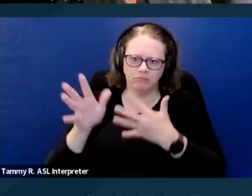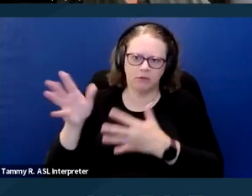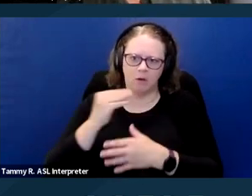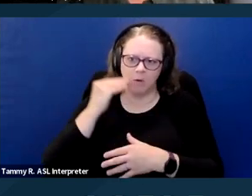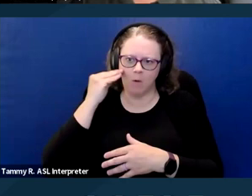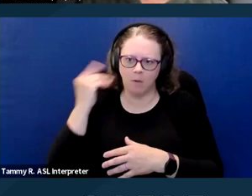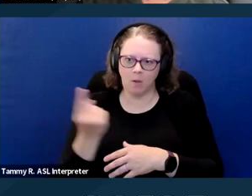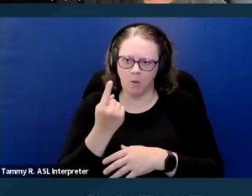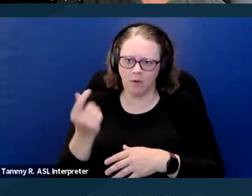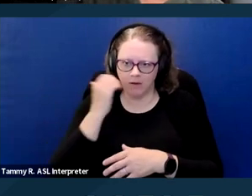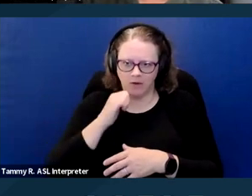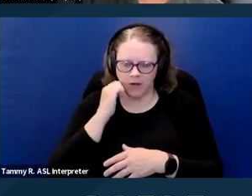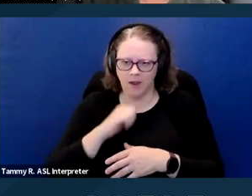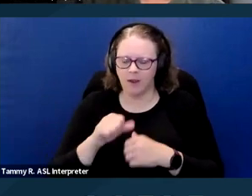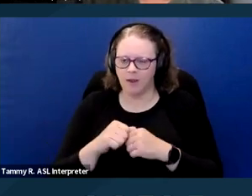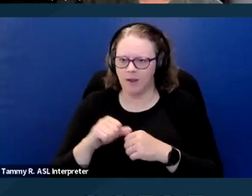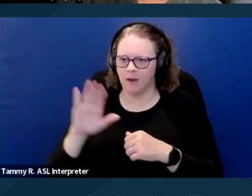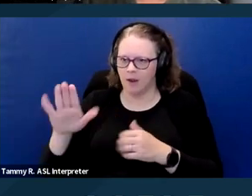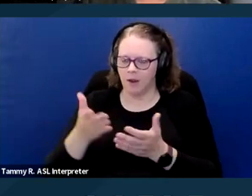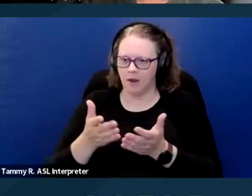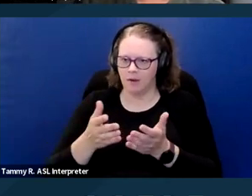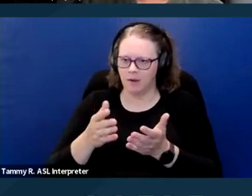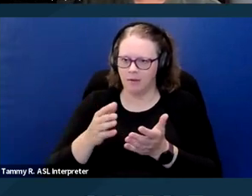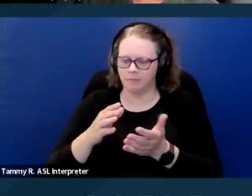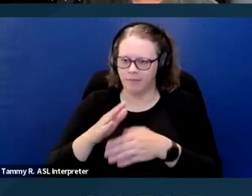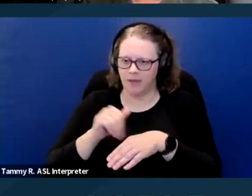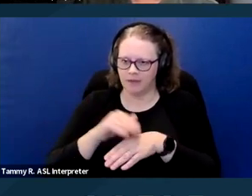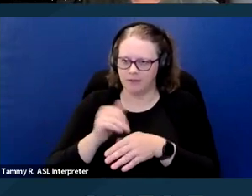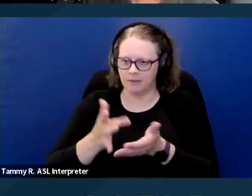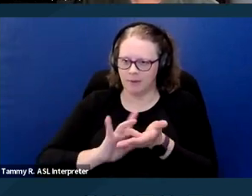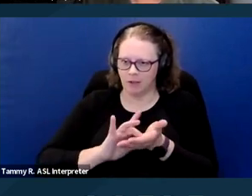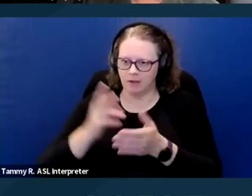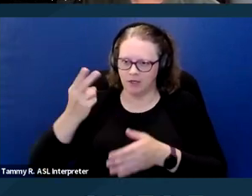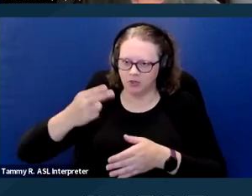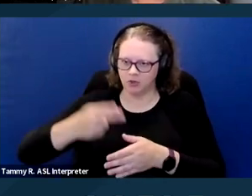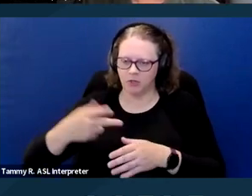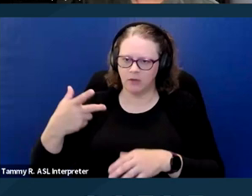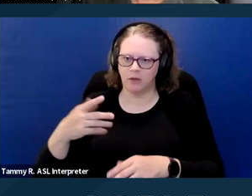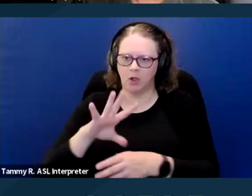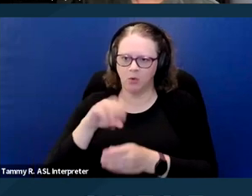The pet's medical history including vaccinations, any significant health issues, the name